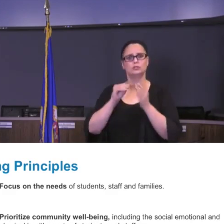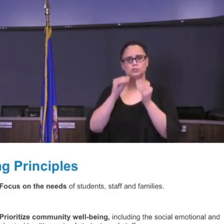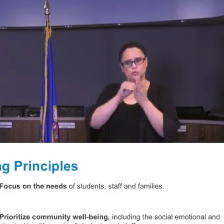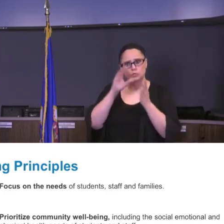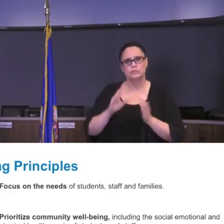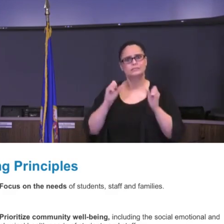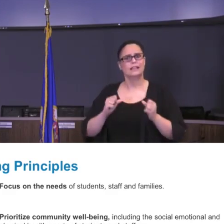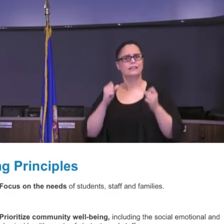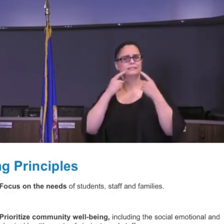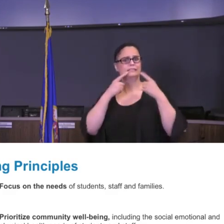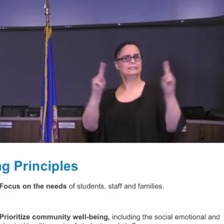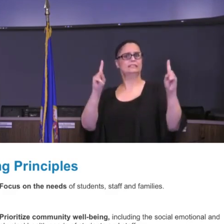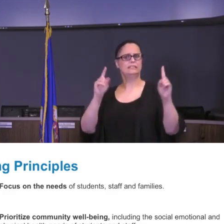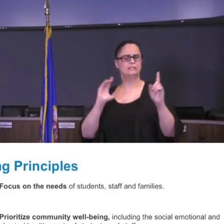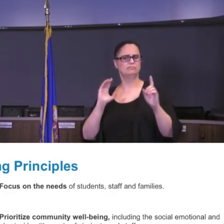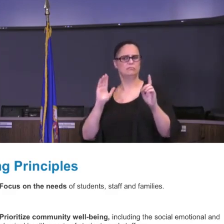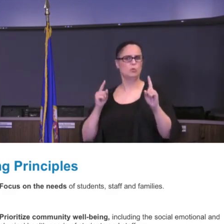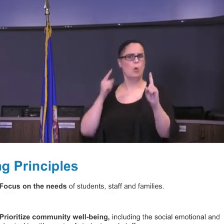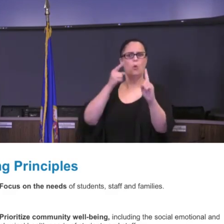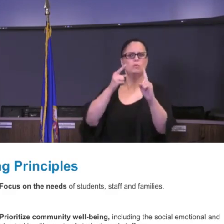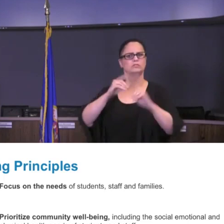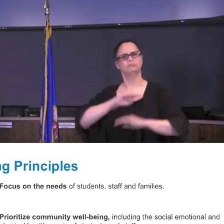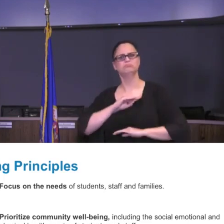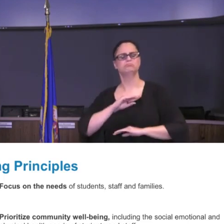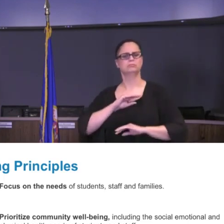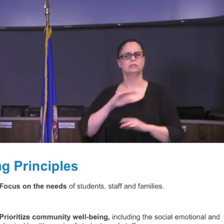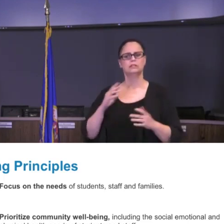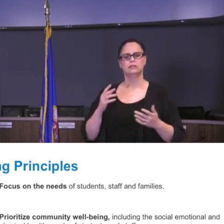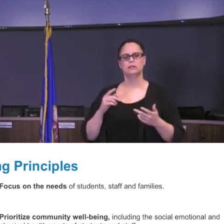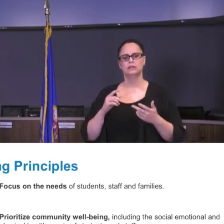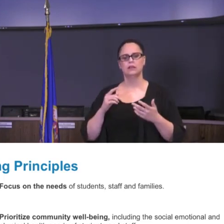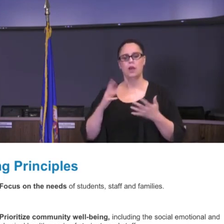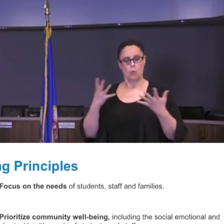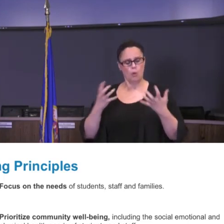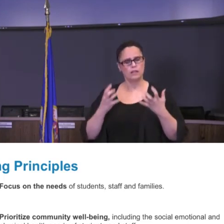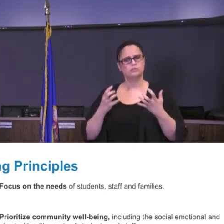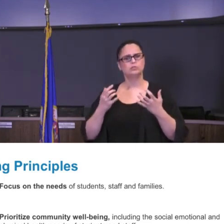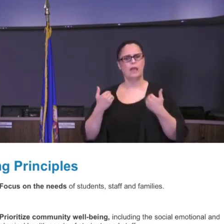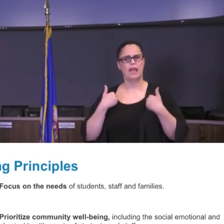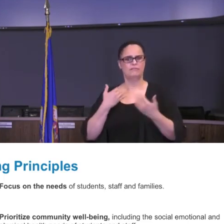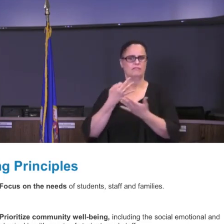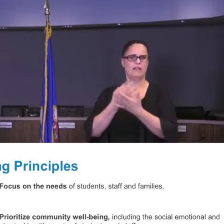is the goal of what we want to do here every day. And finally we want to design a fiscally responsible and